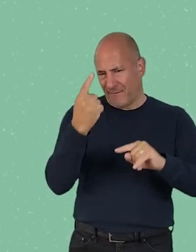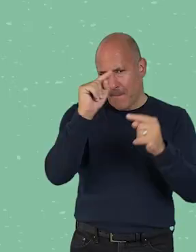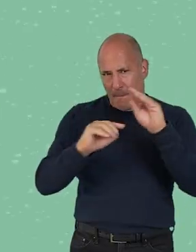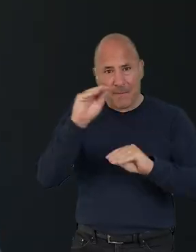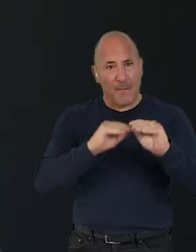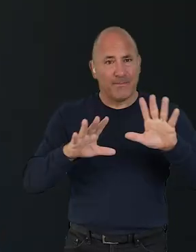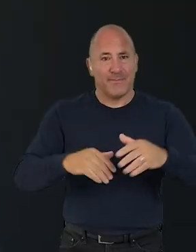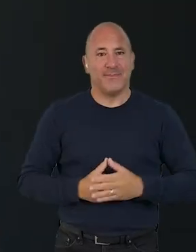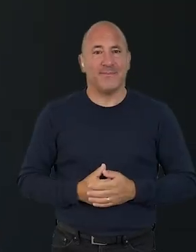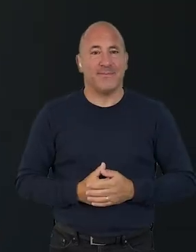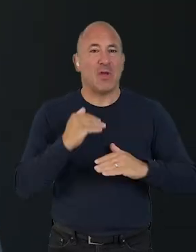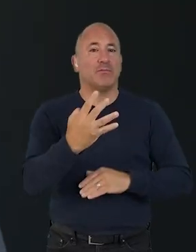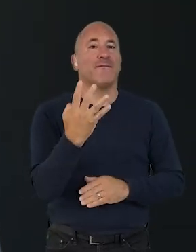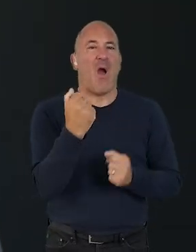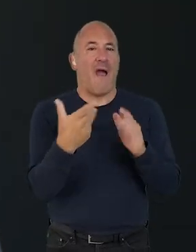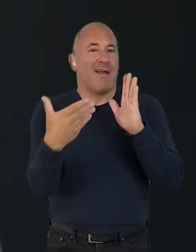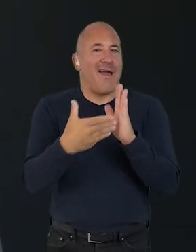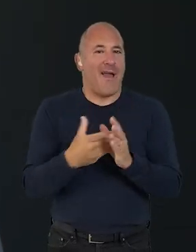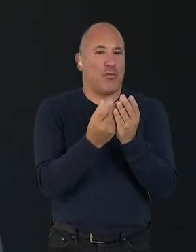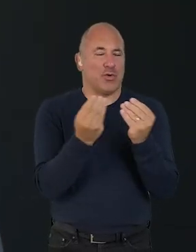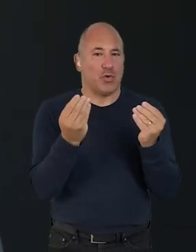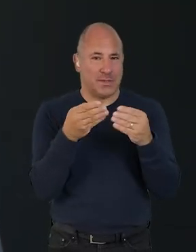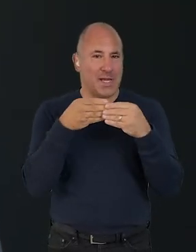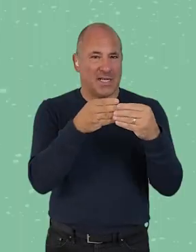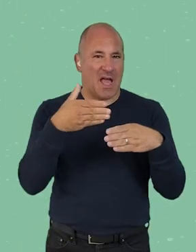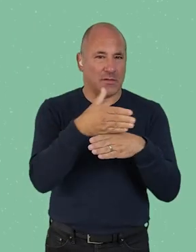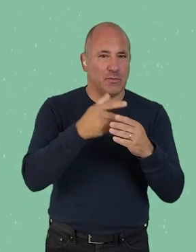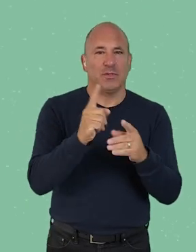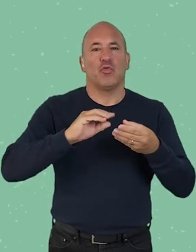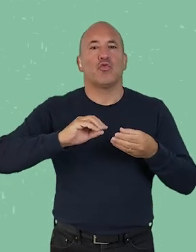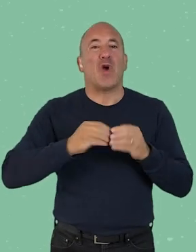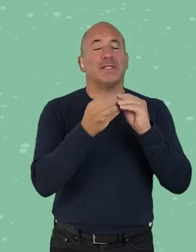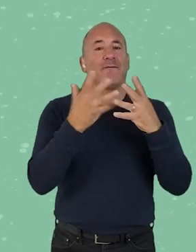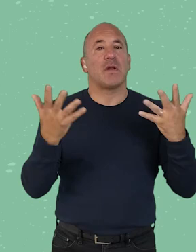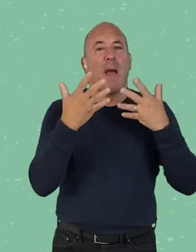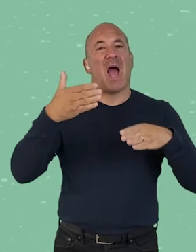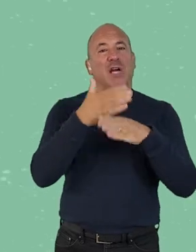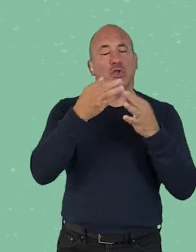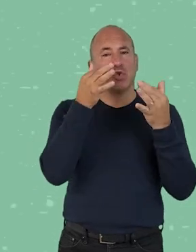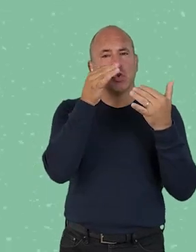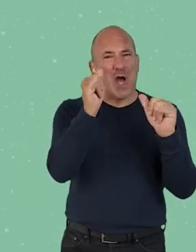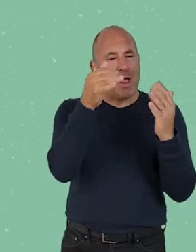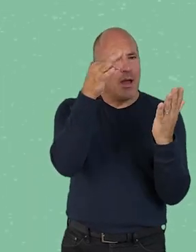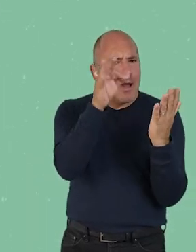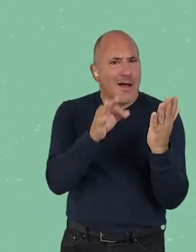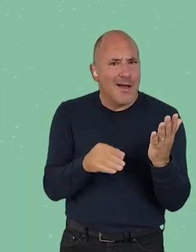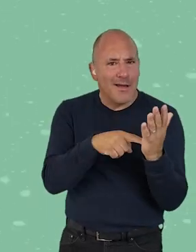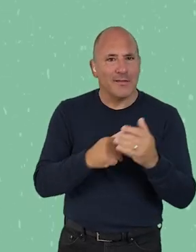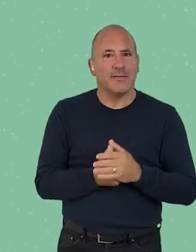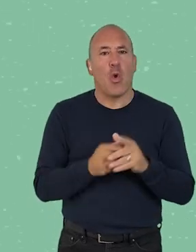Chapter four comes with two additional resources for the guided exercises: the Creative Climate Action Checklist, and the Creative Climate Action Worksheet